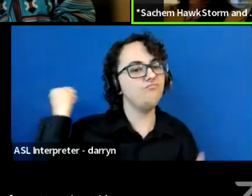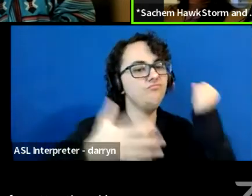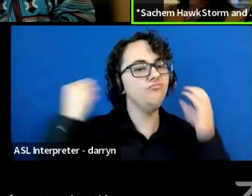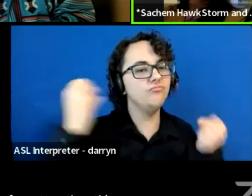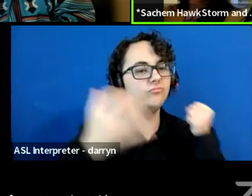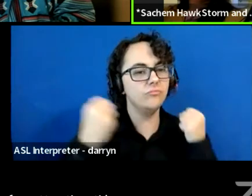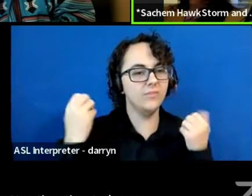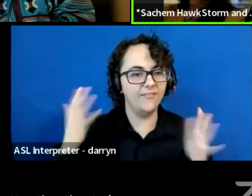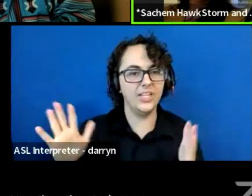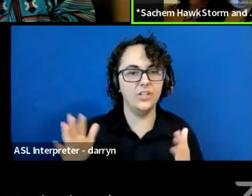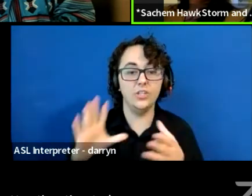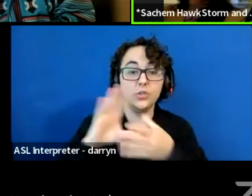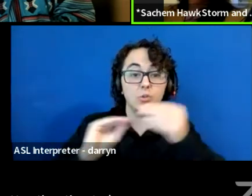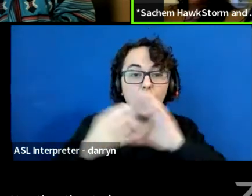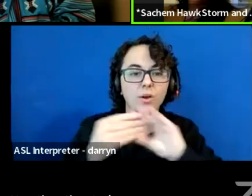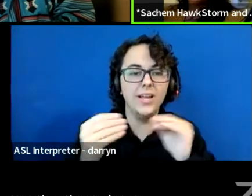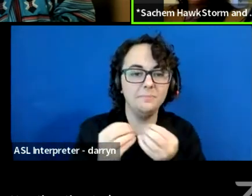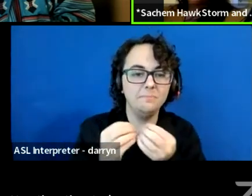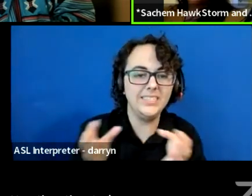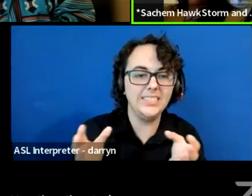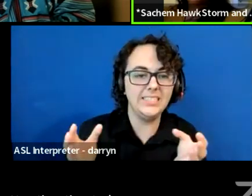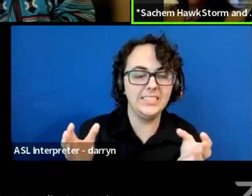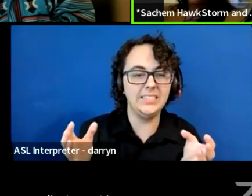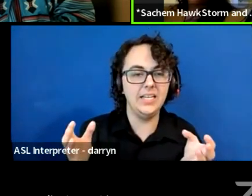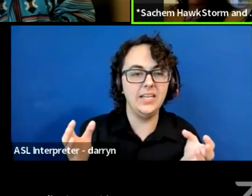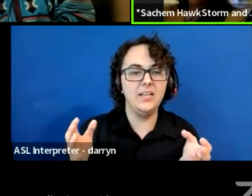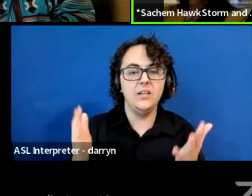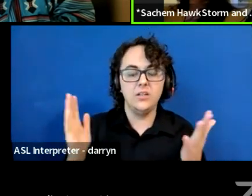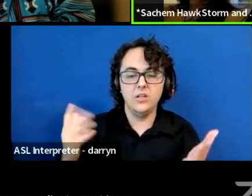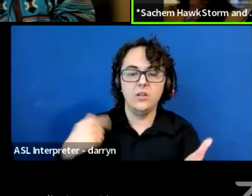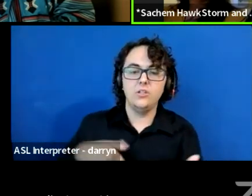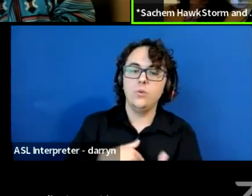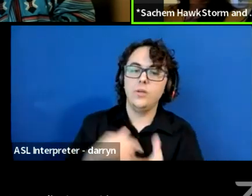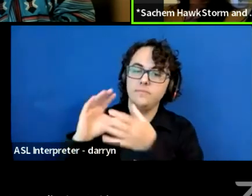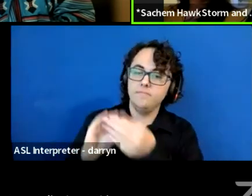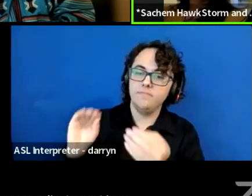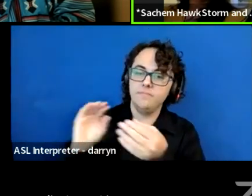The way that we talk about things now from a colonial lens